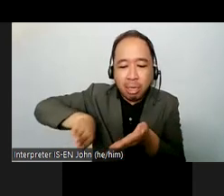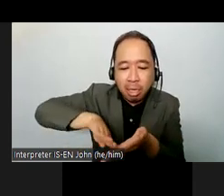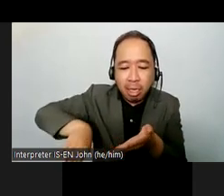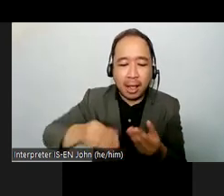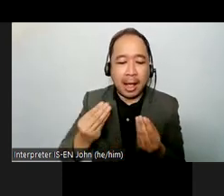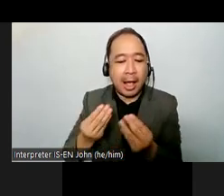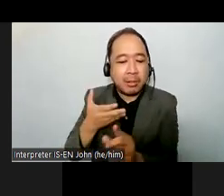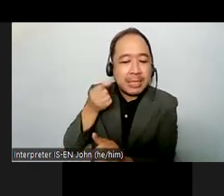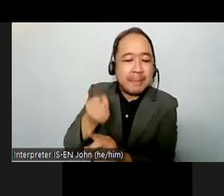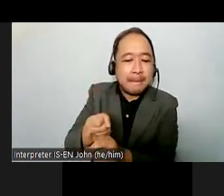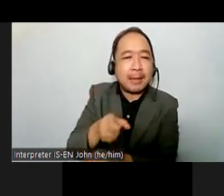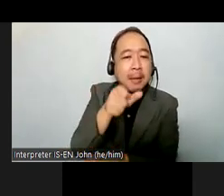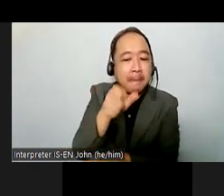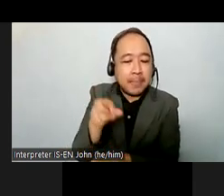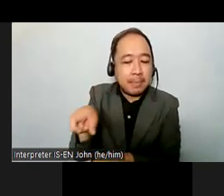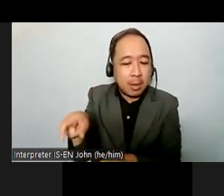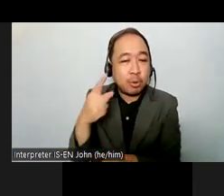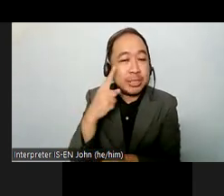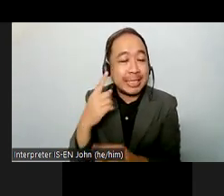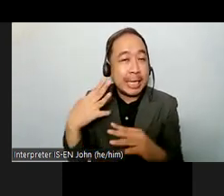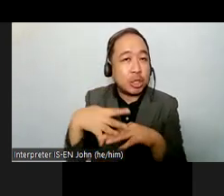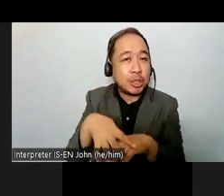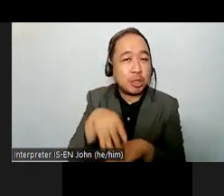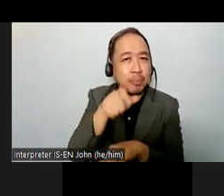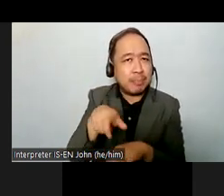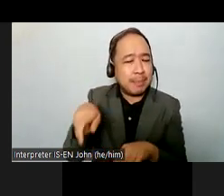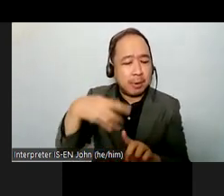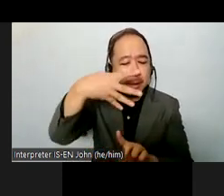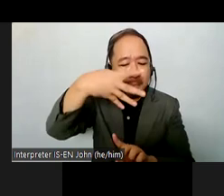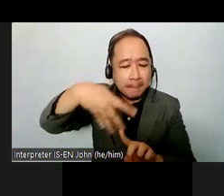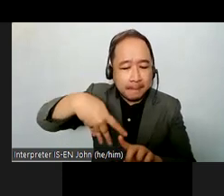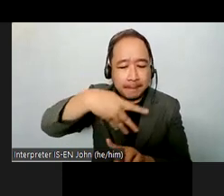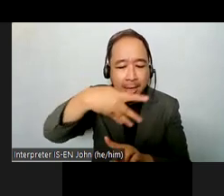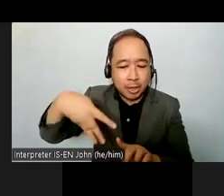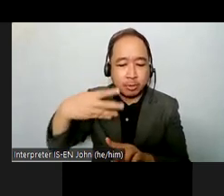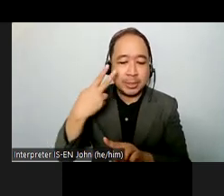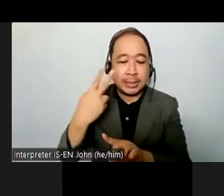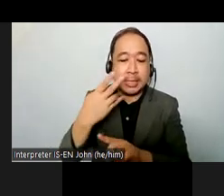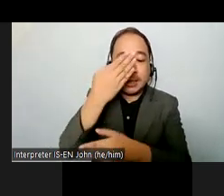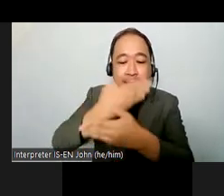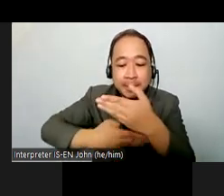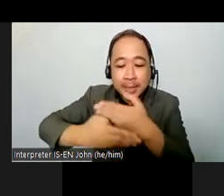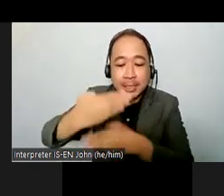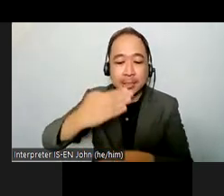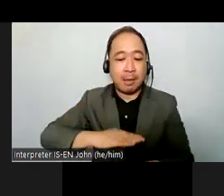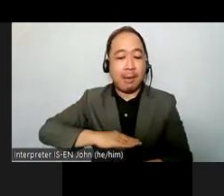of persons with disabilities to also be able to have other discussions around intersections so